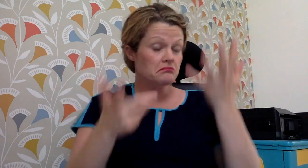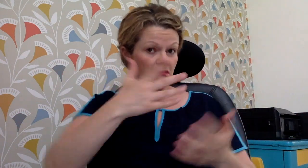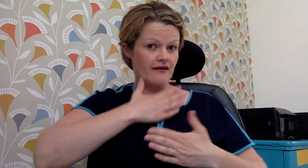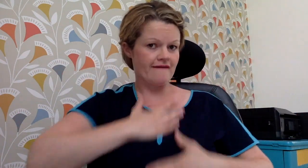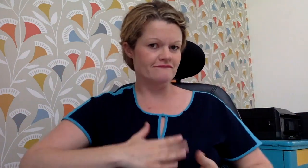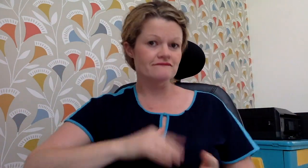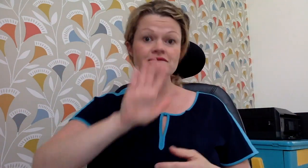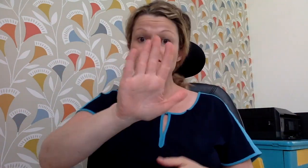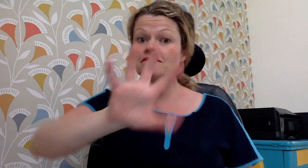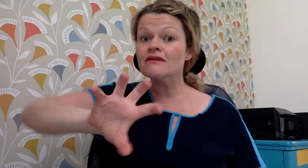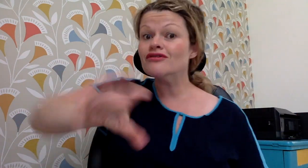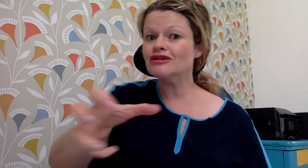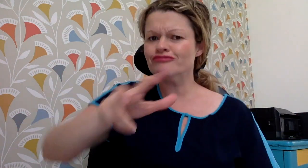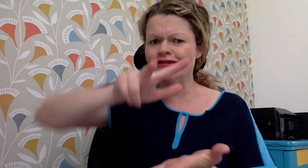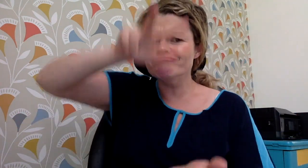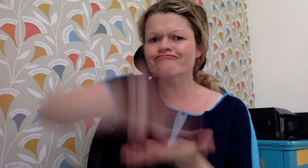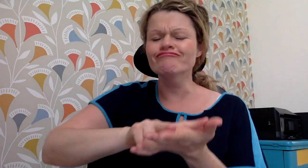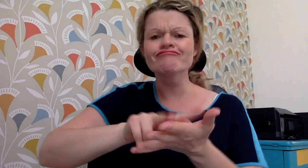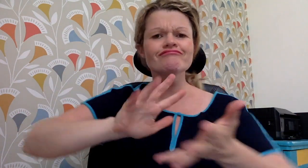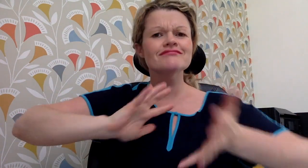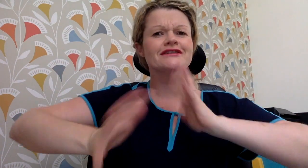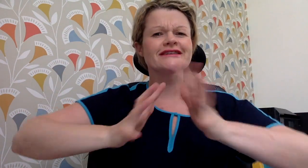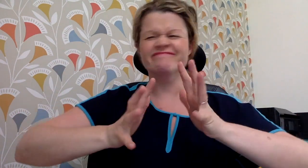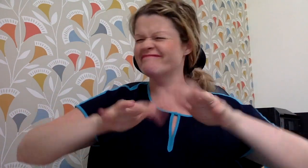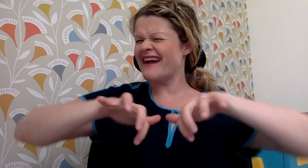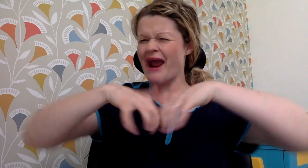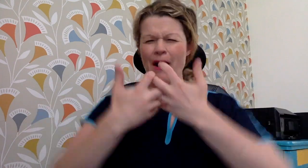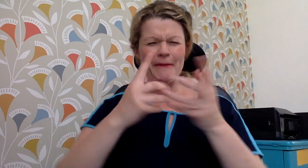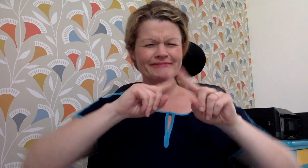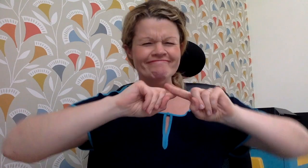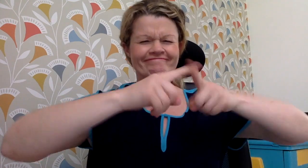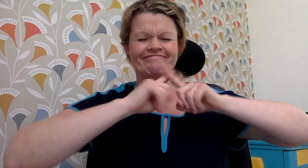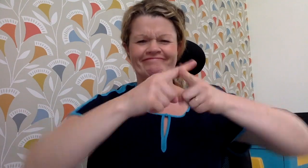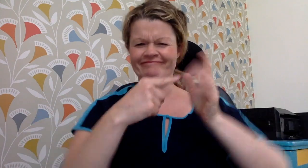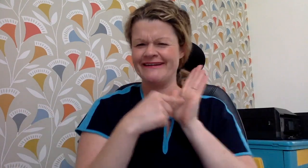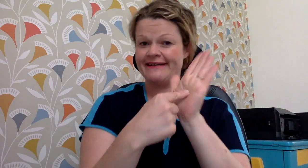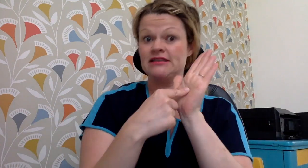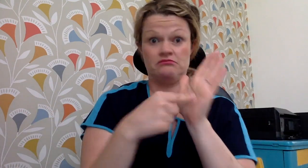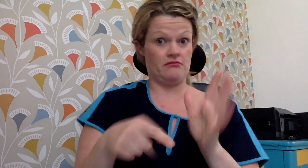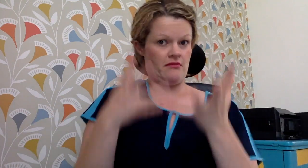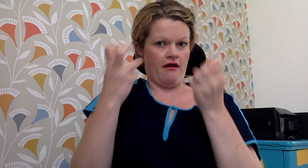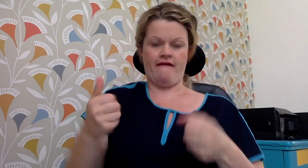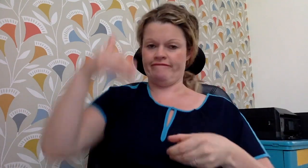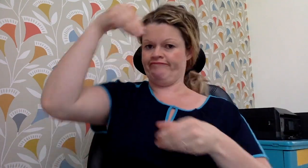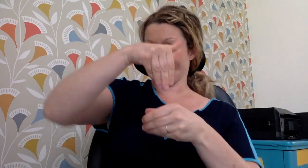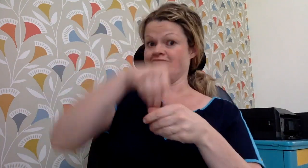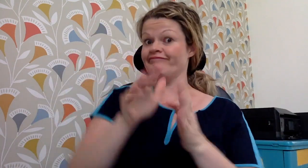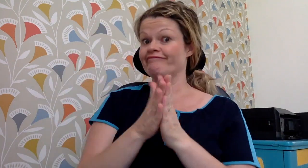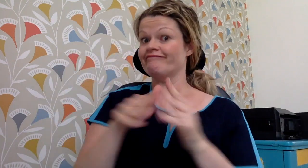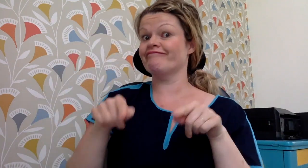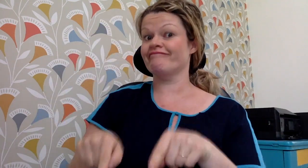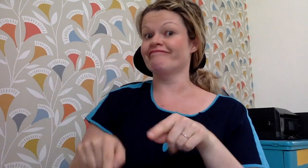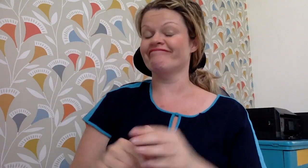You might be looking to advance the cause for sign language recognition and you are wanting clear arguments They are all contained within this book